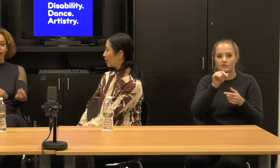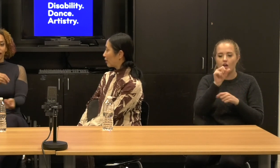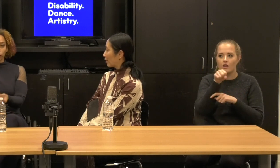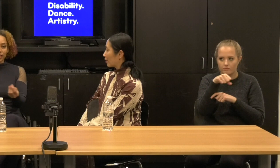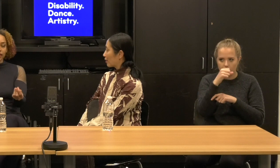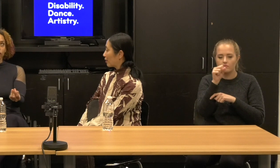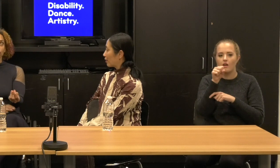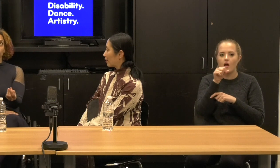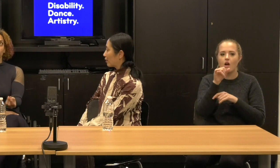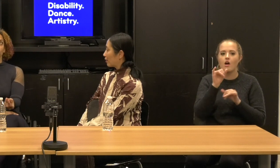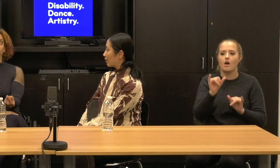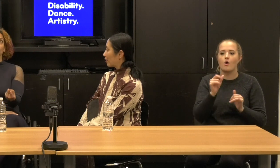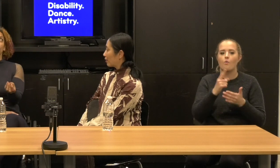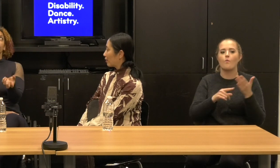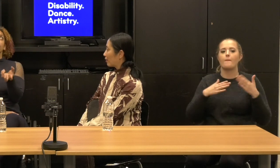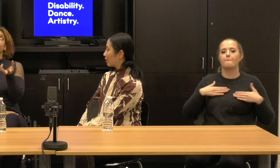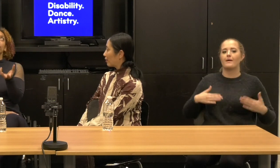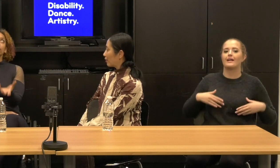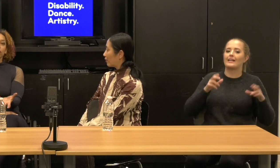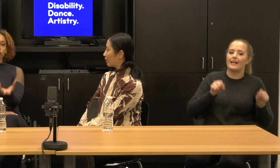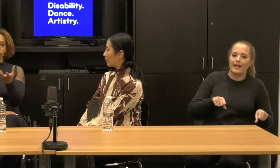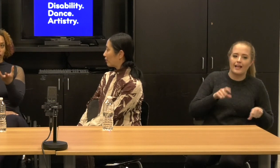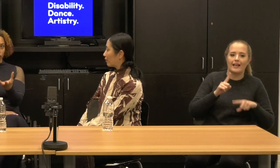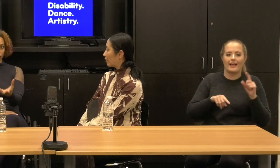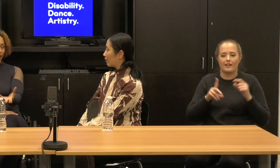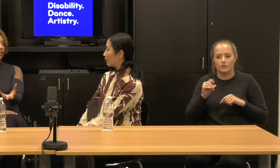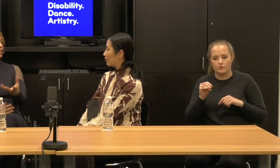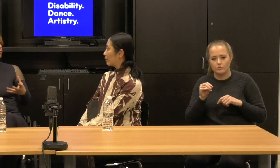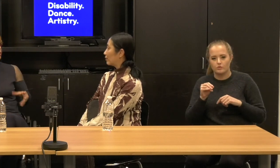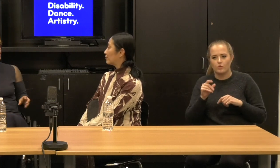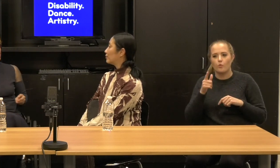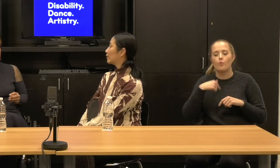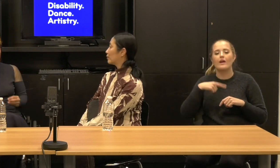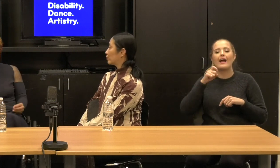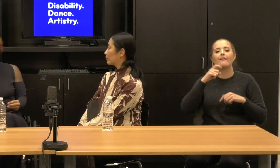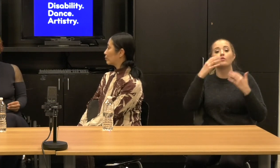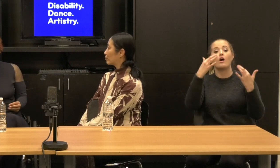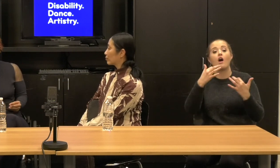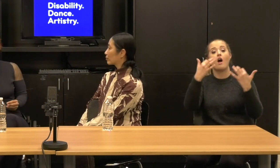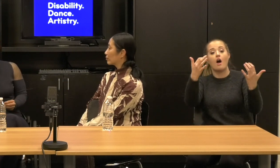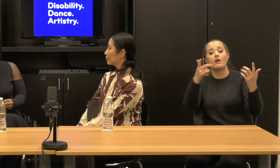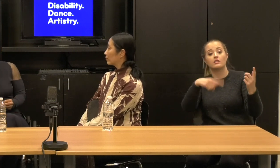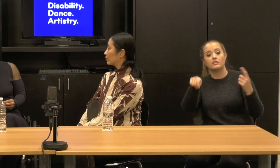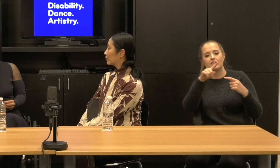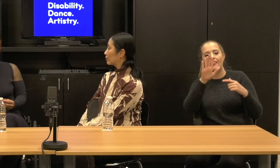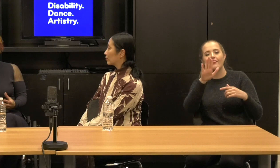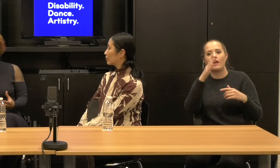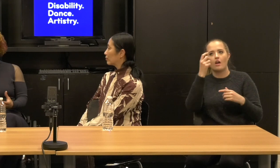And we need to change the audience understanding audience literacy. So the.